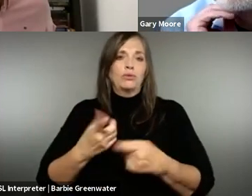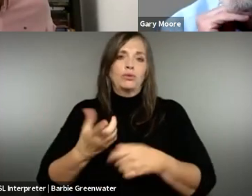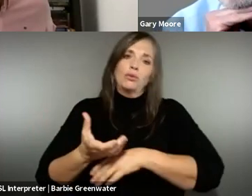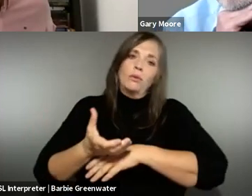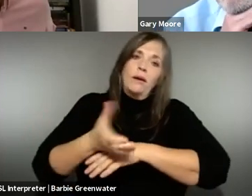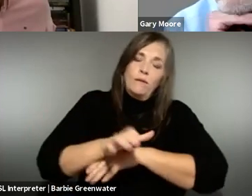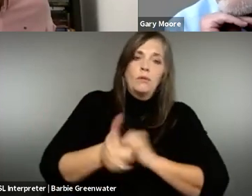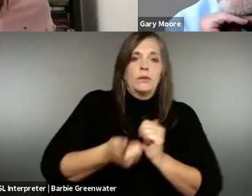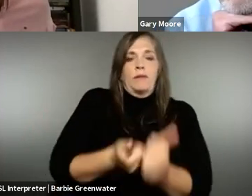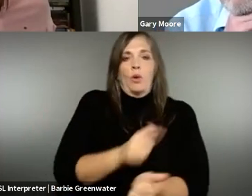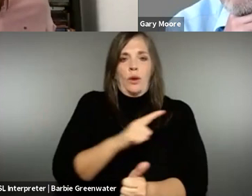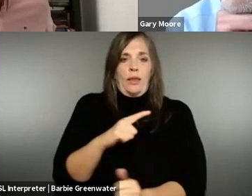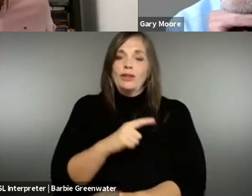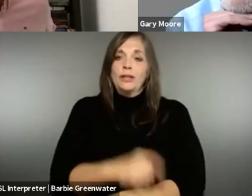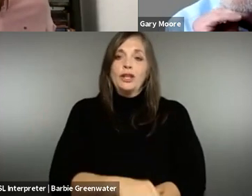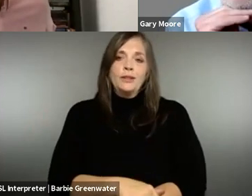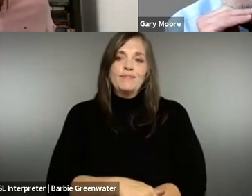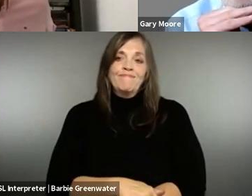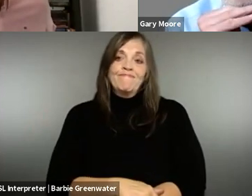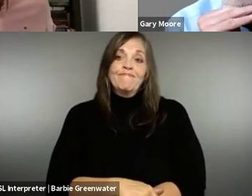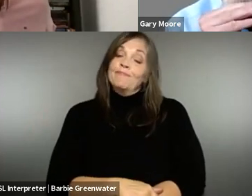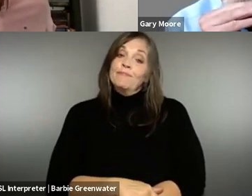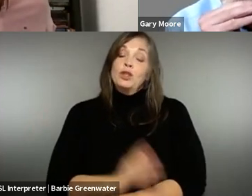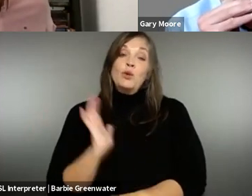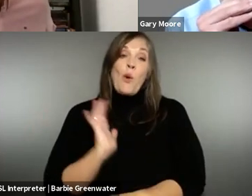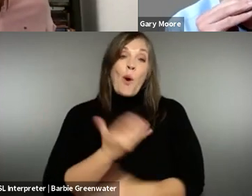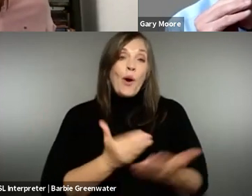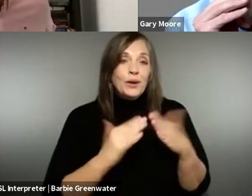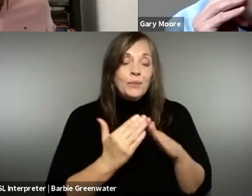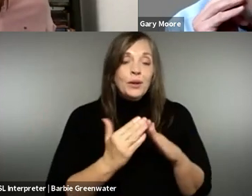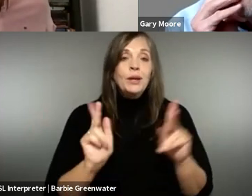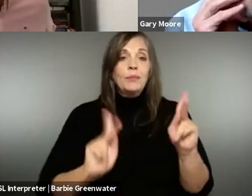to enforcement -- enforcing the legislation.